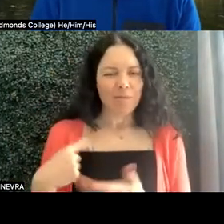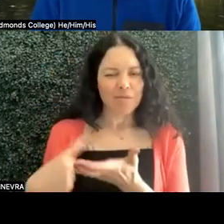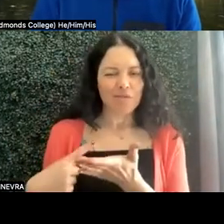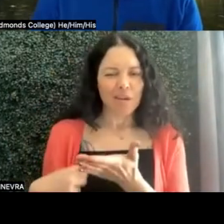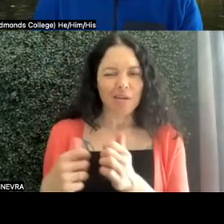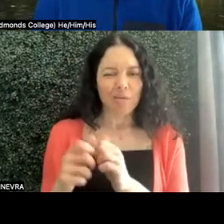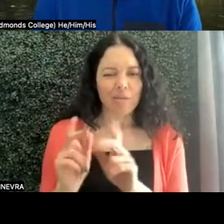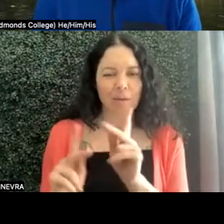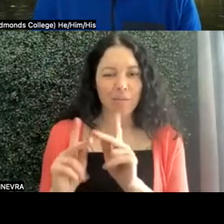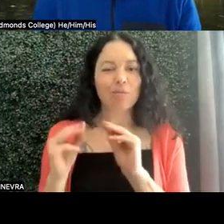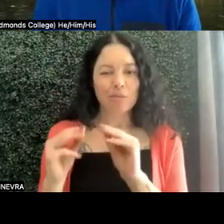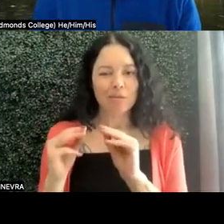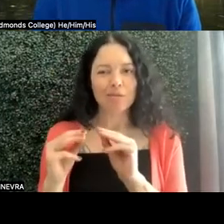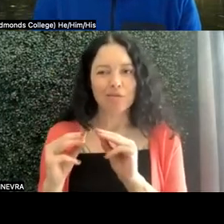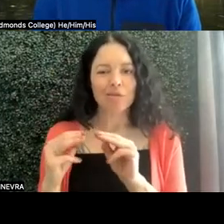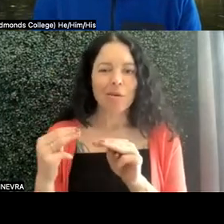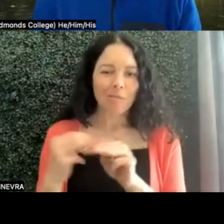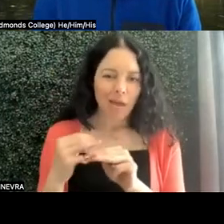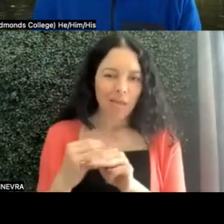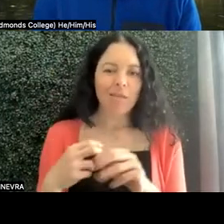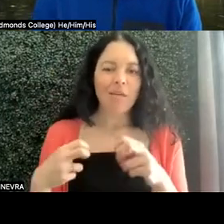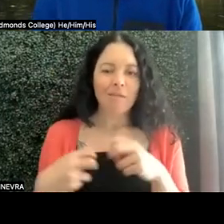teach mathematics, teach physics, teach geology, teach